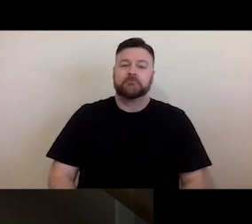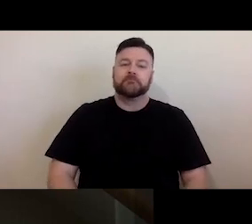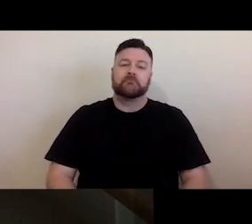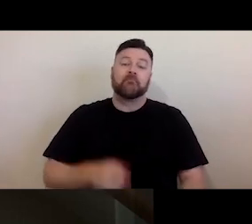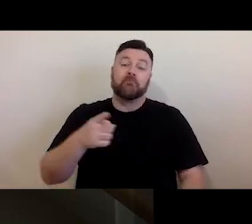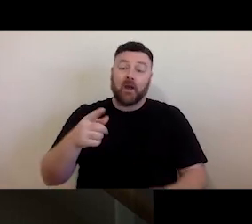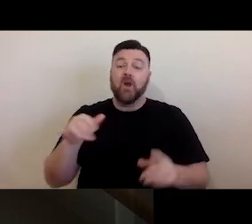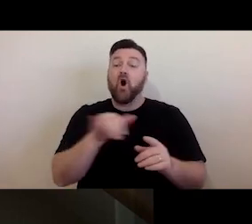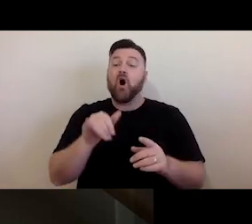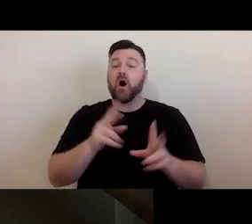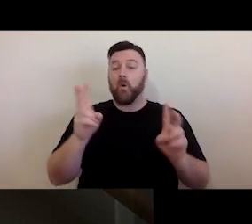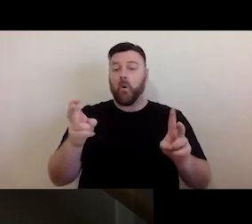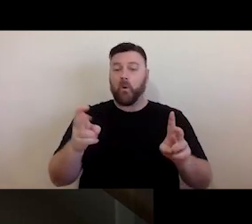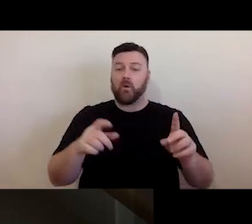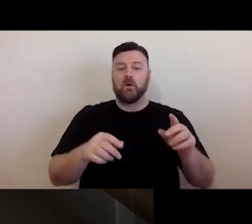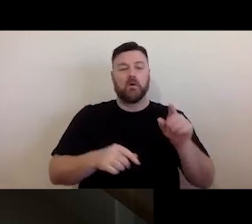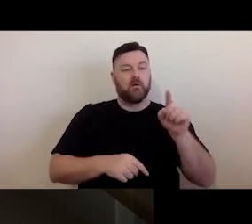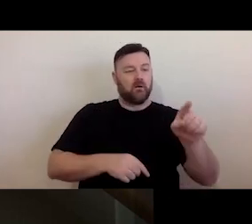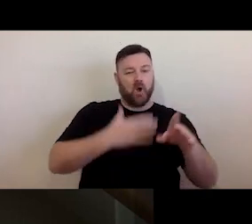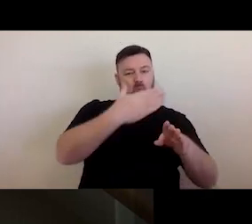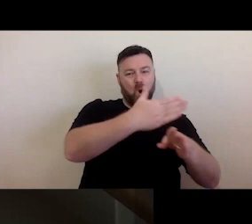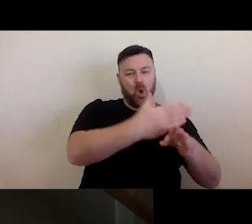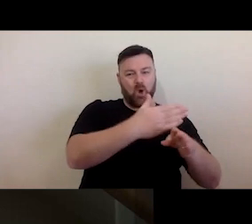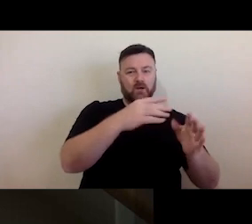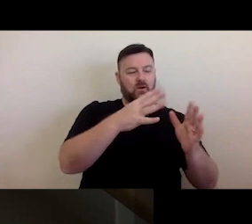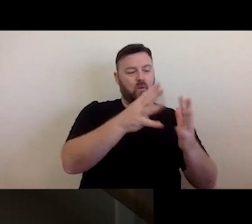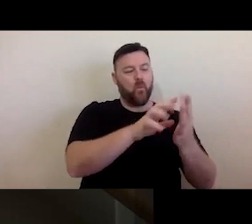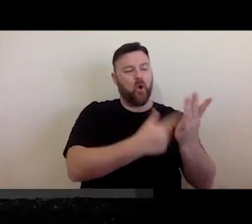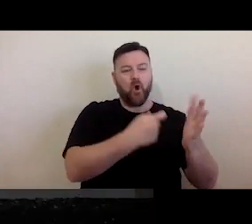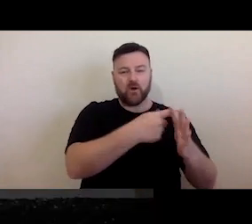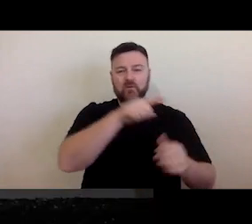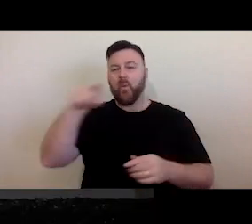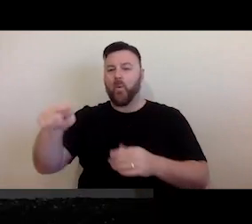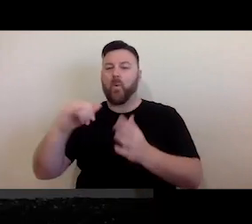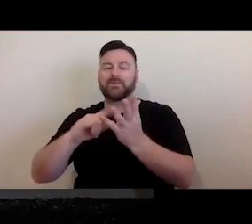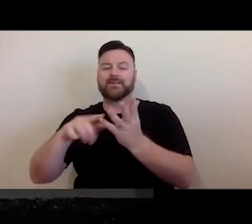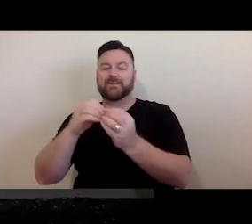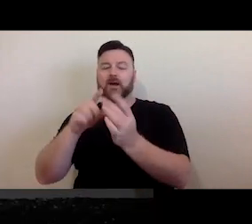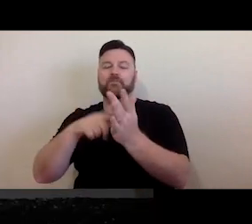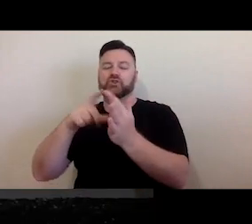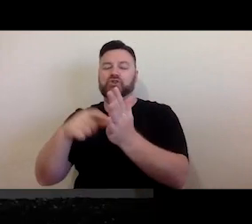as the works categories or subject matter other than works. Depending